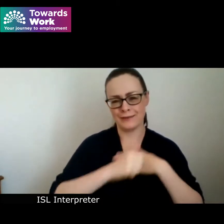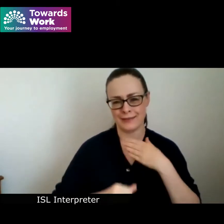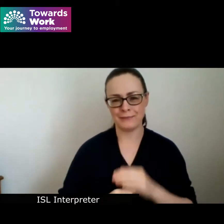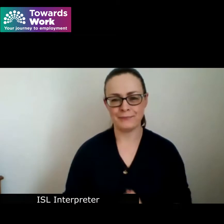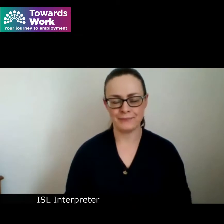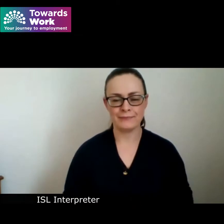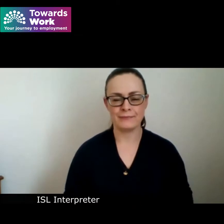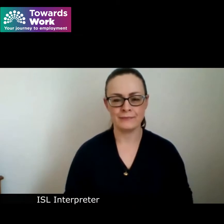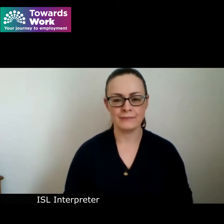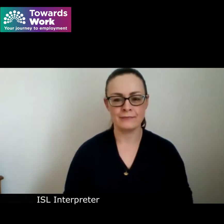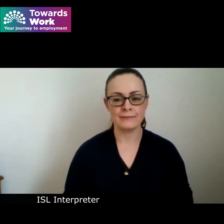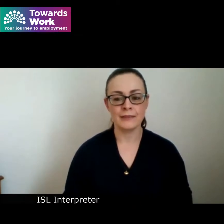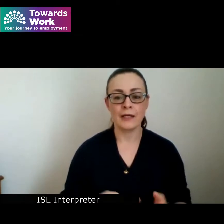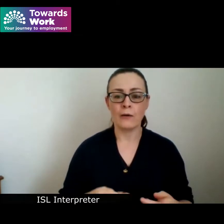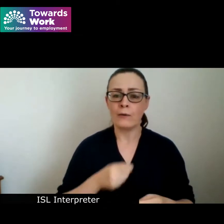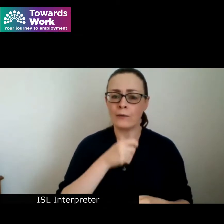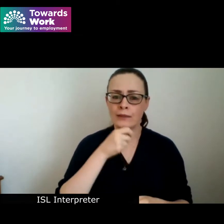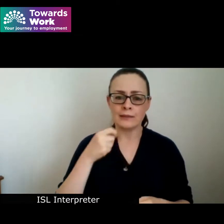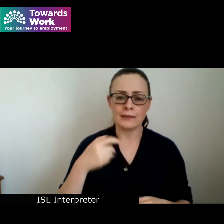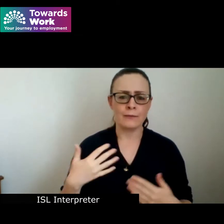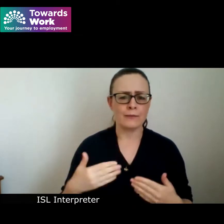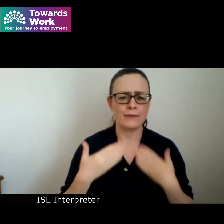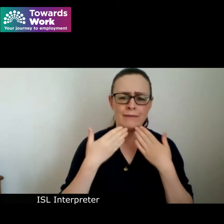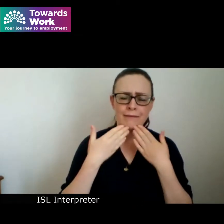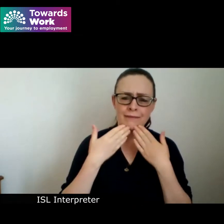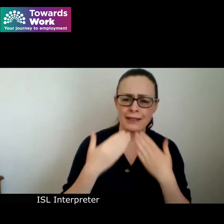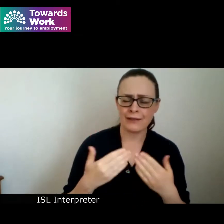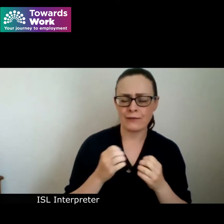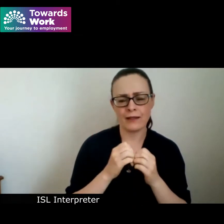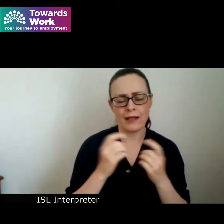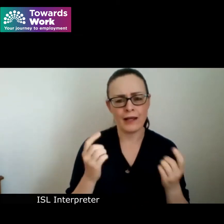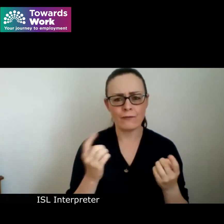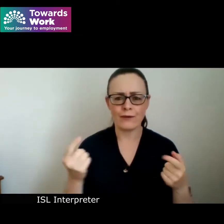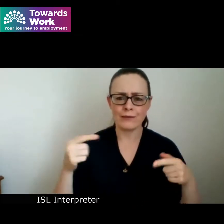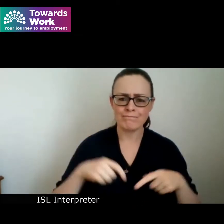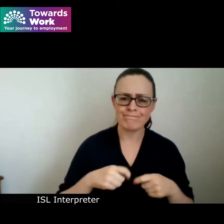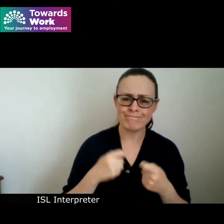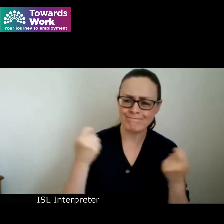I want to say a huge thank you to everyone for being here to celebrate the start of Towards Work.